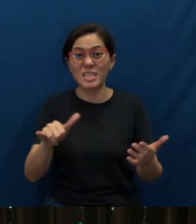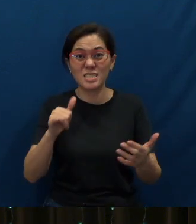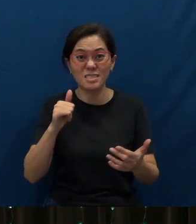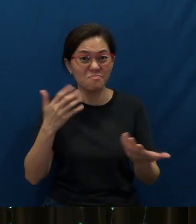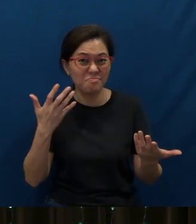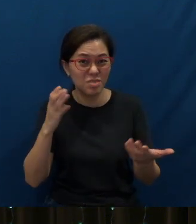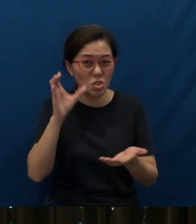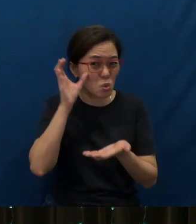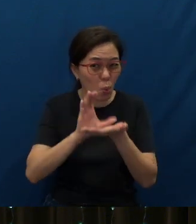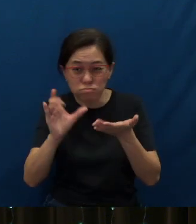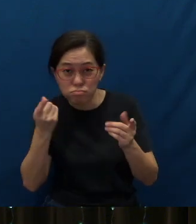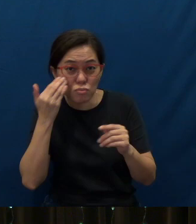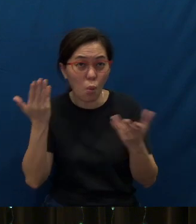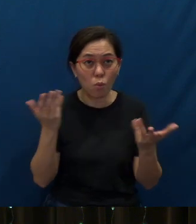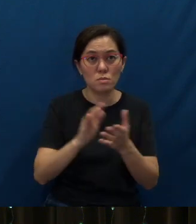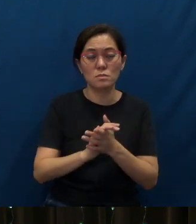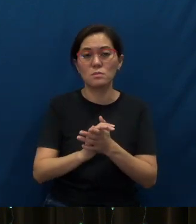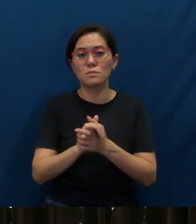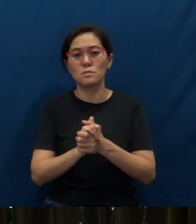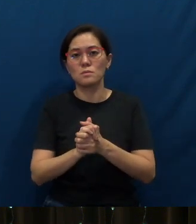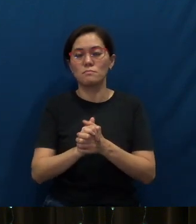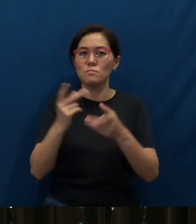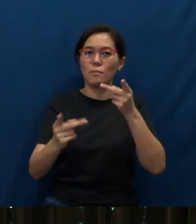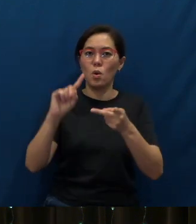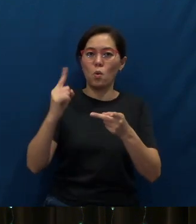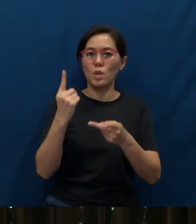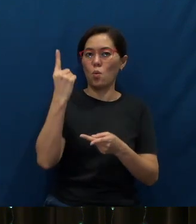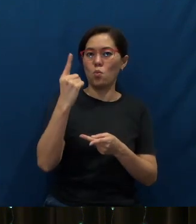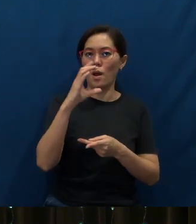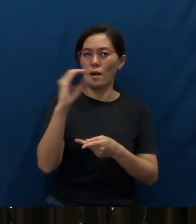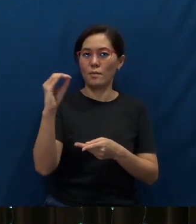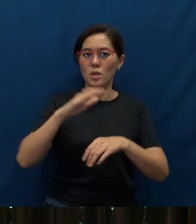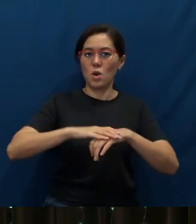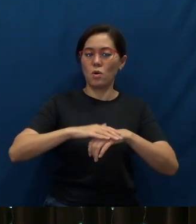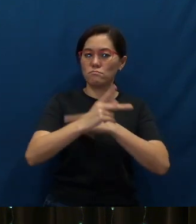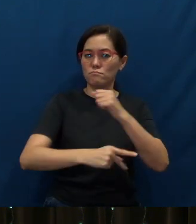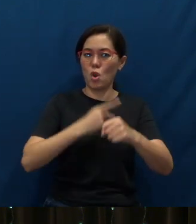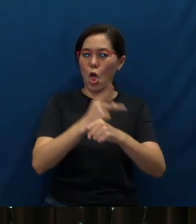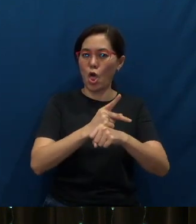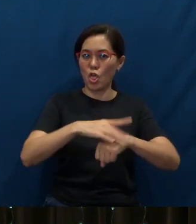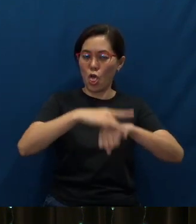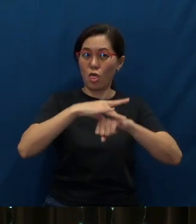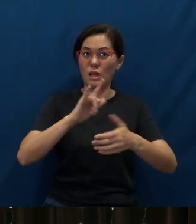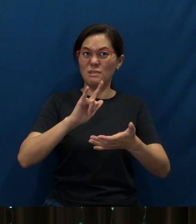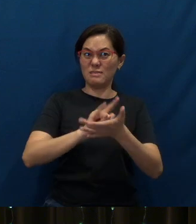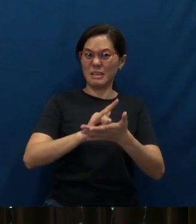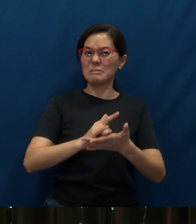Well, there's only… probably only one company, on planet Earth, that has the audacity to